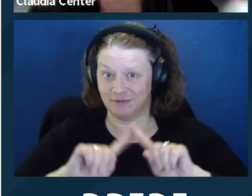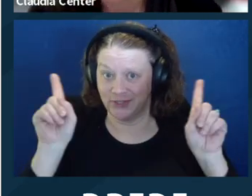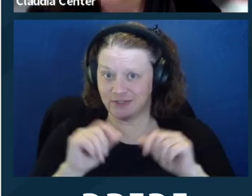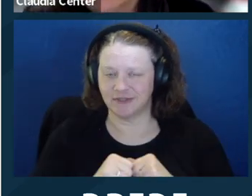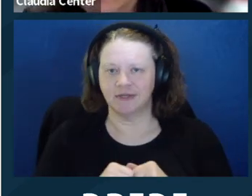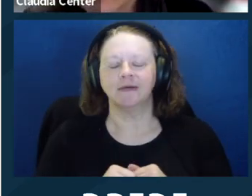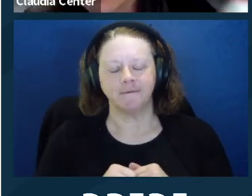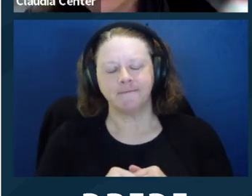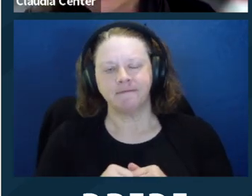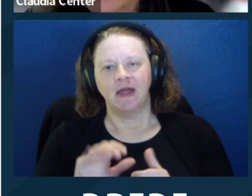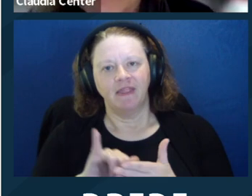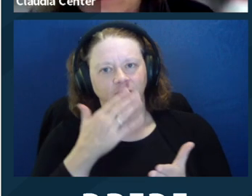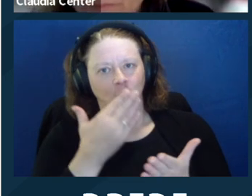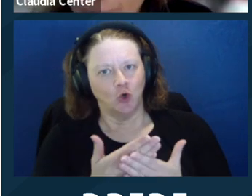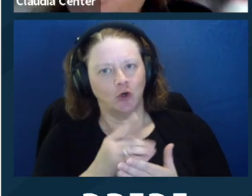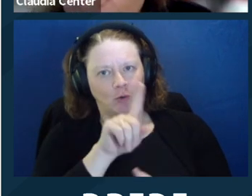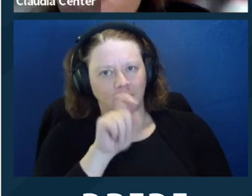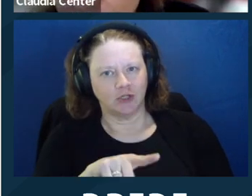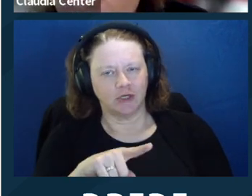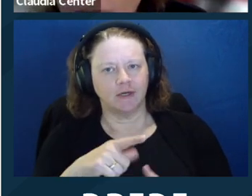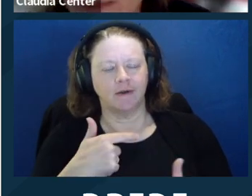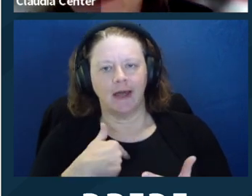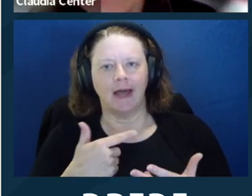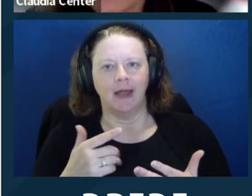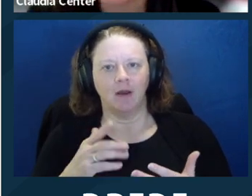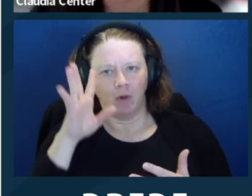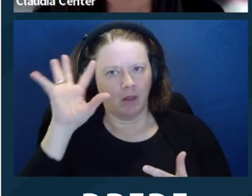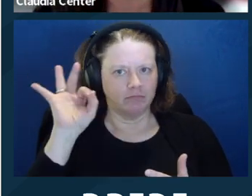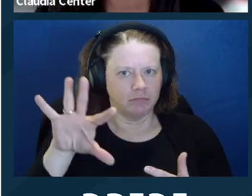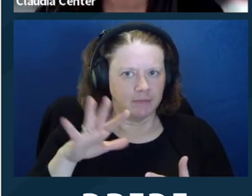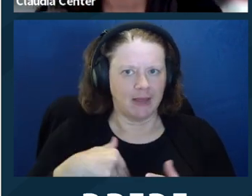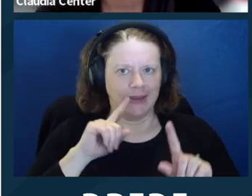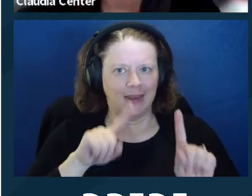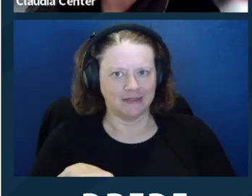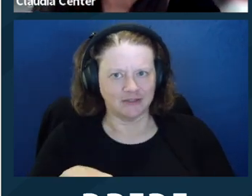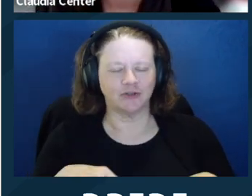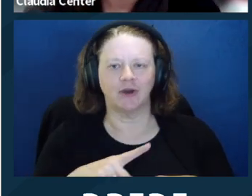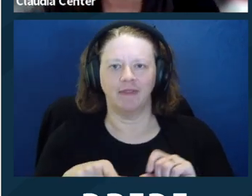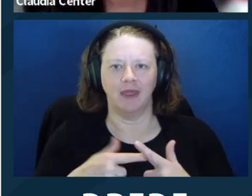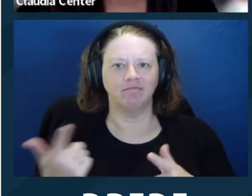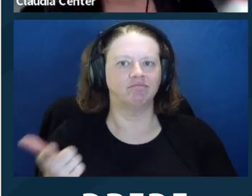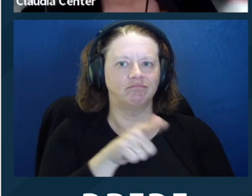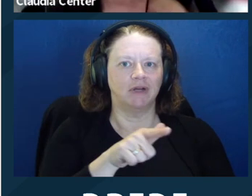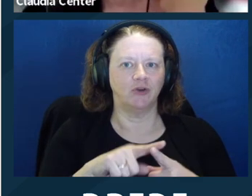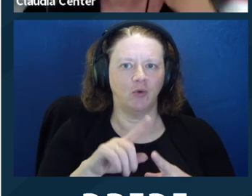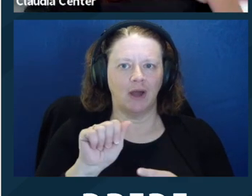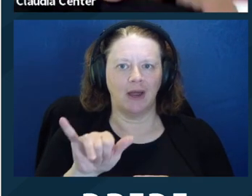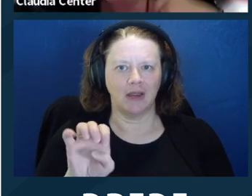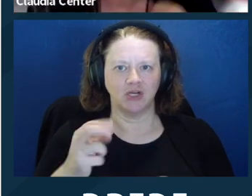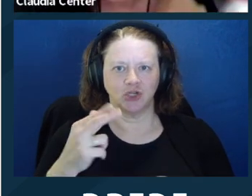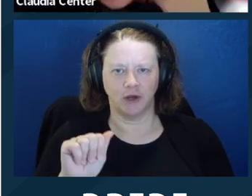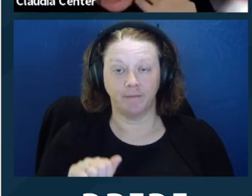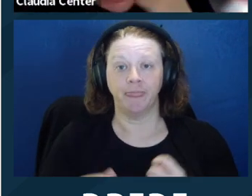So, you know, supported decisionmaking is for people with any disability, and supporters